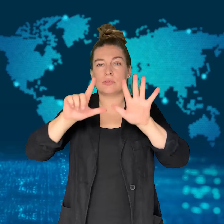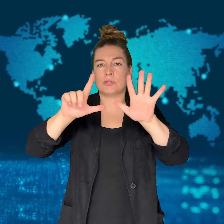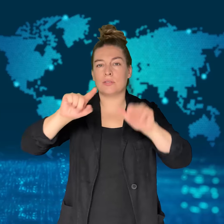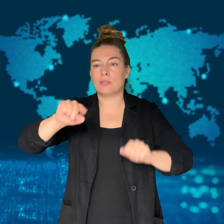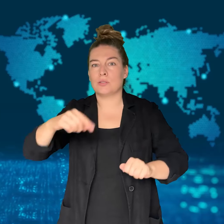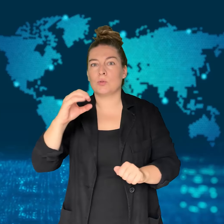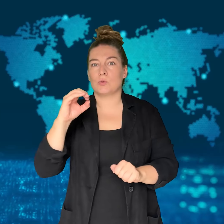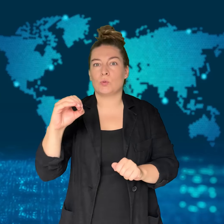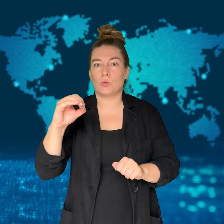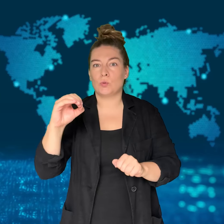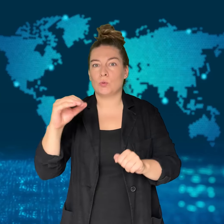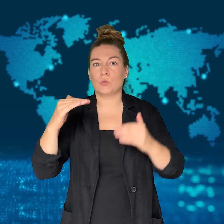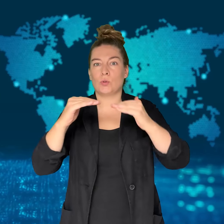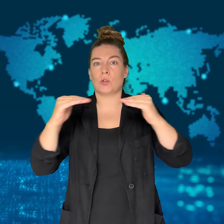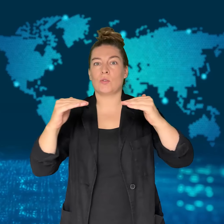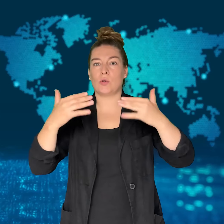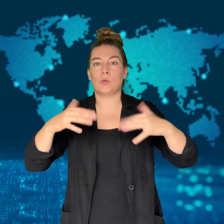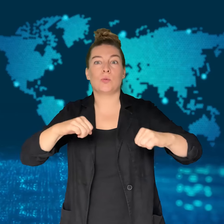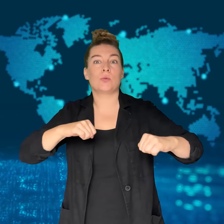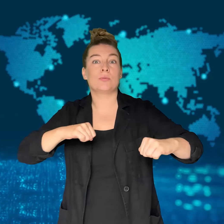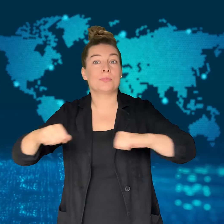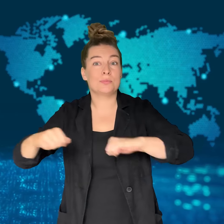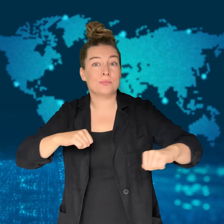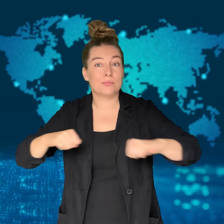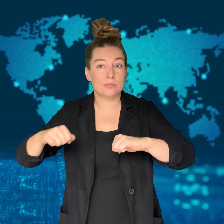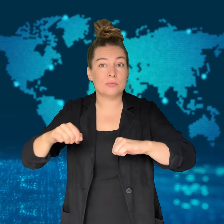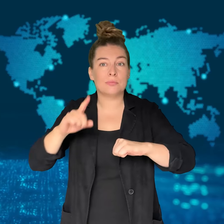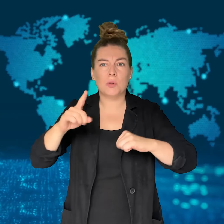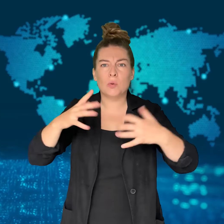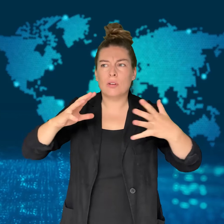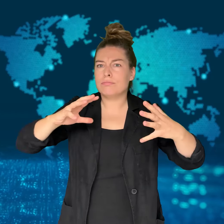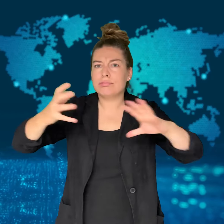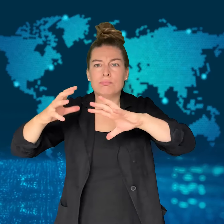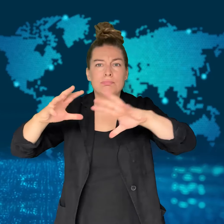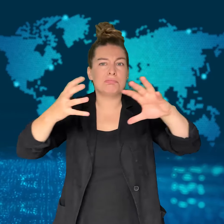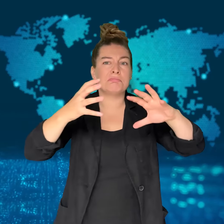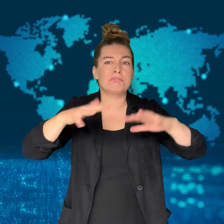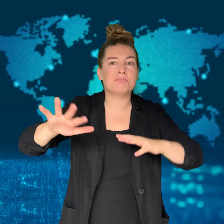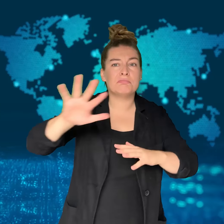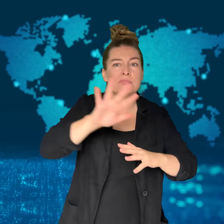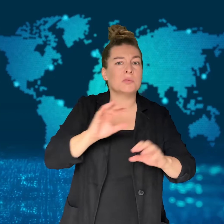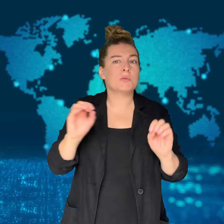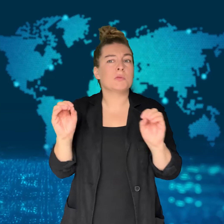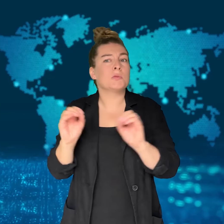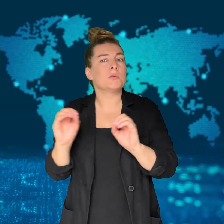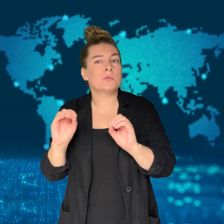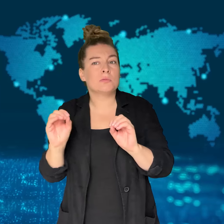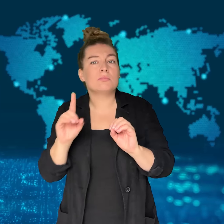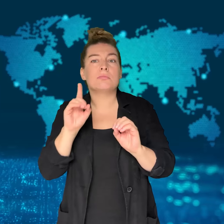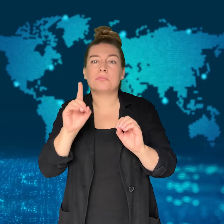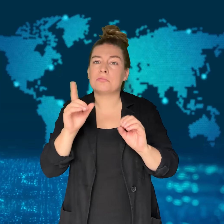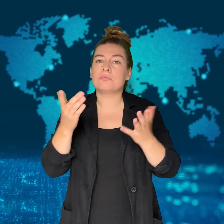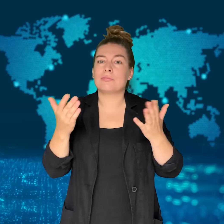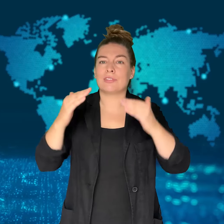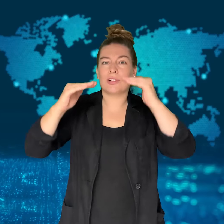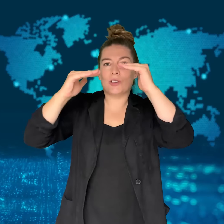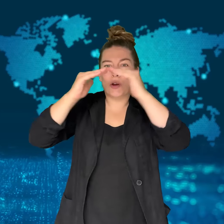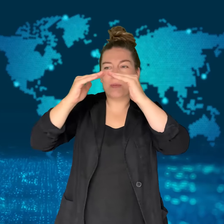No major damage resulted from the quake, but buildings will need to